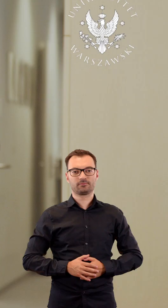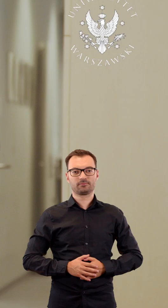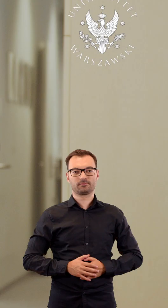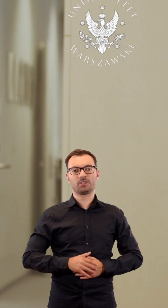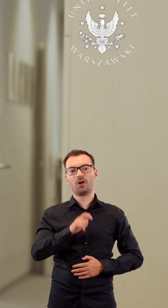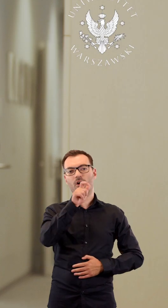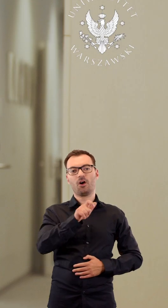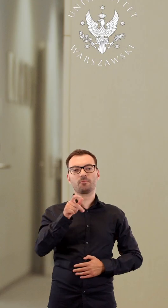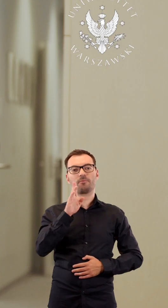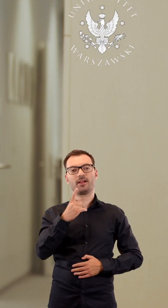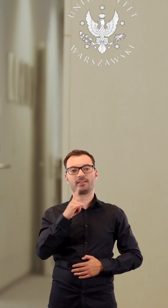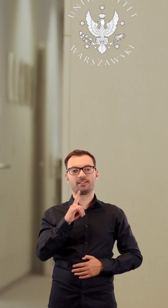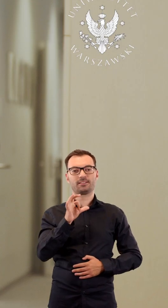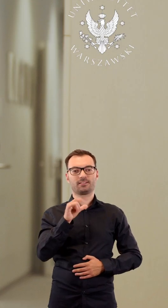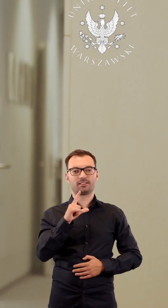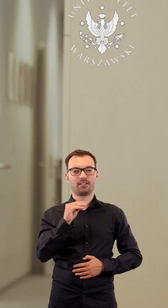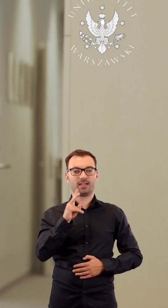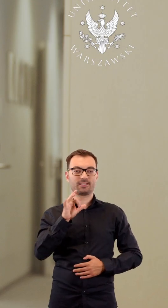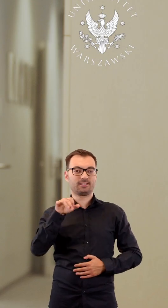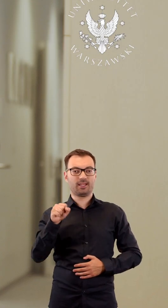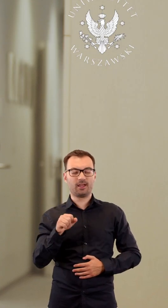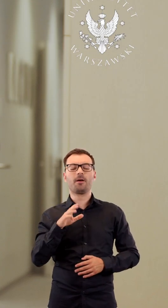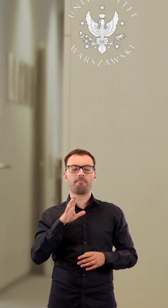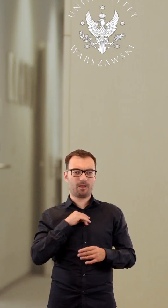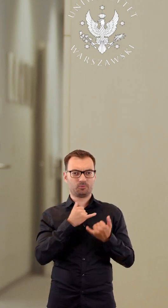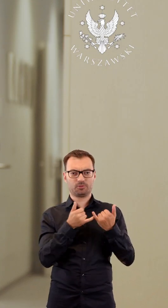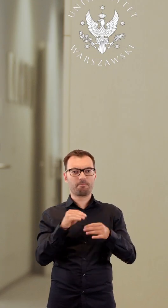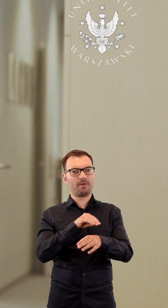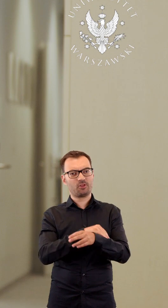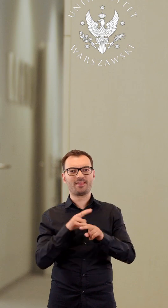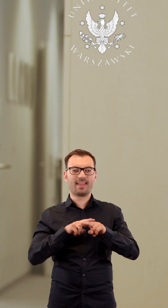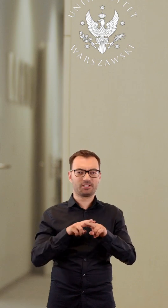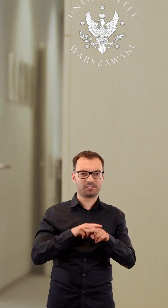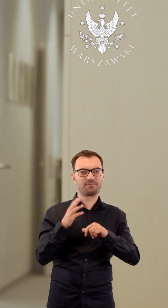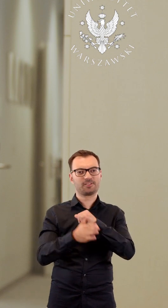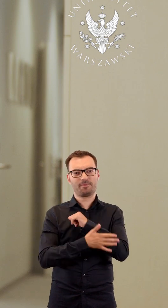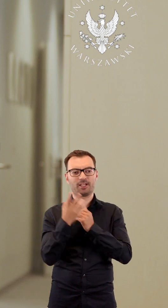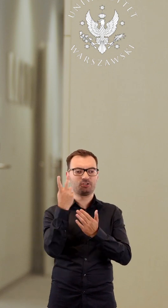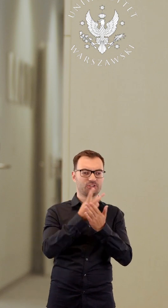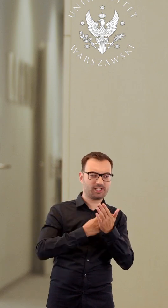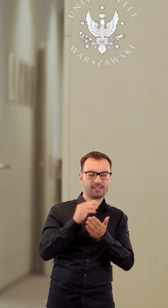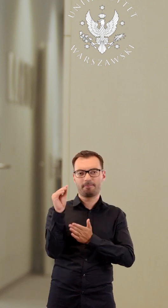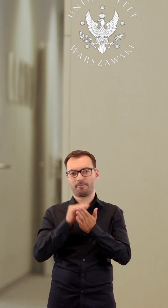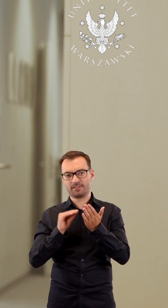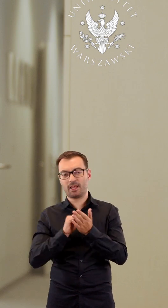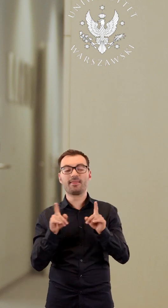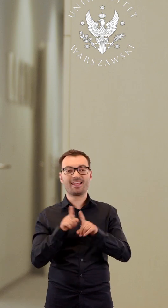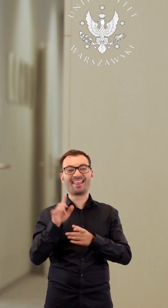People with dyslexia have a range of tools at their disposal to support reading, writing and proofreading.